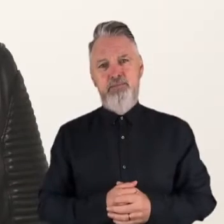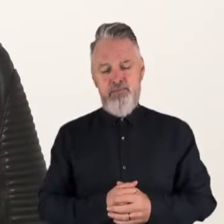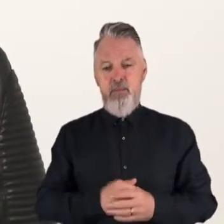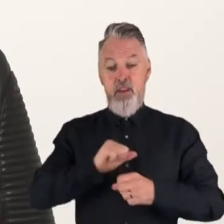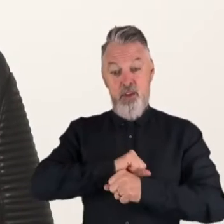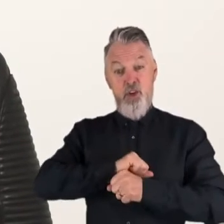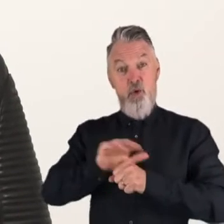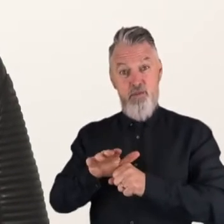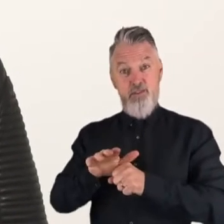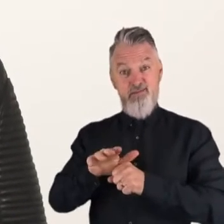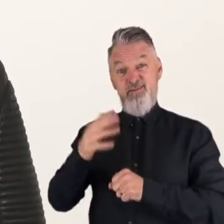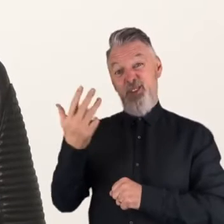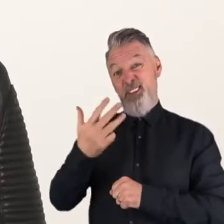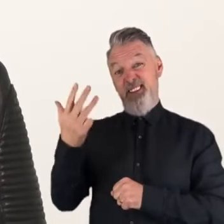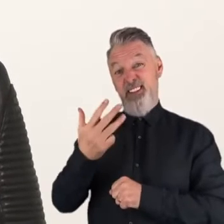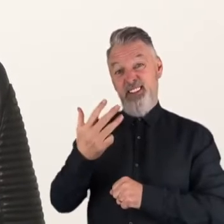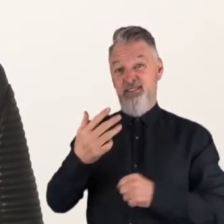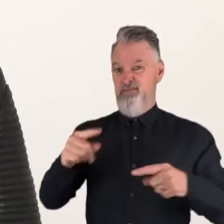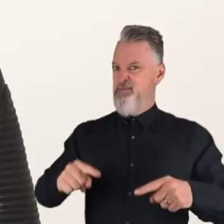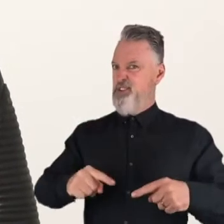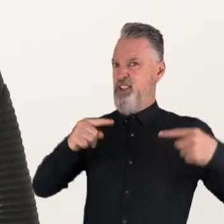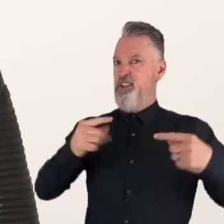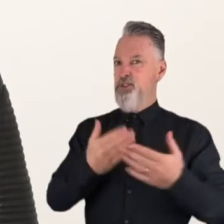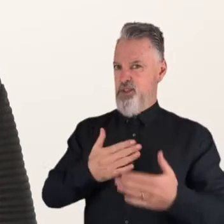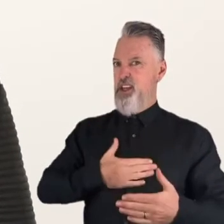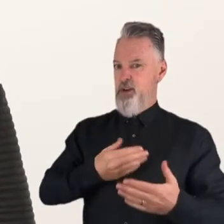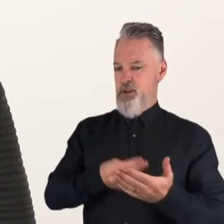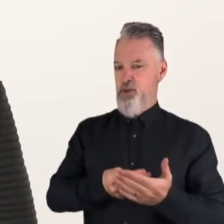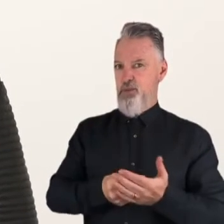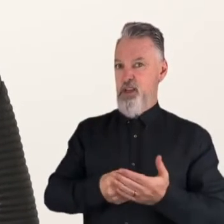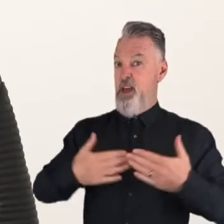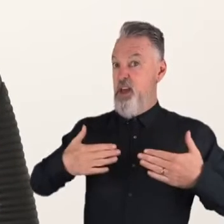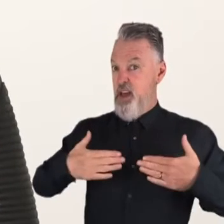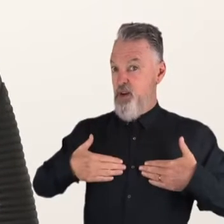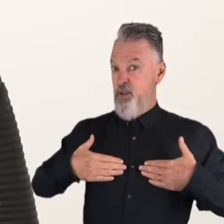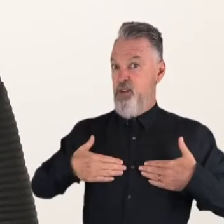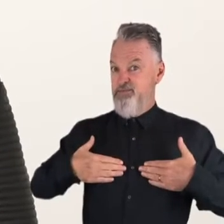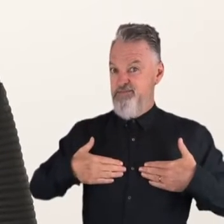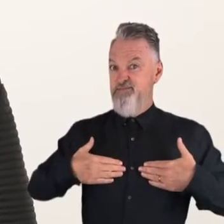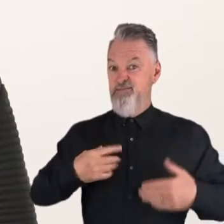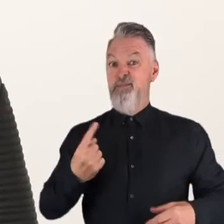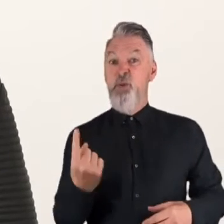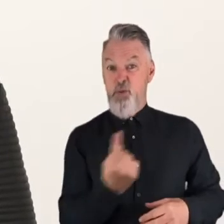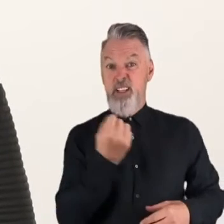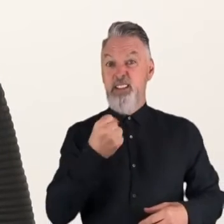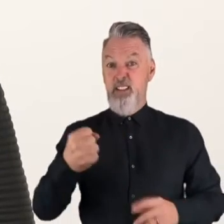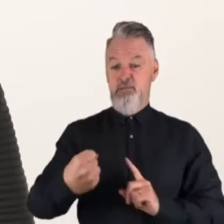Covid-19 has challenged our economy, our health, our resolve and the effects of the pandemic are still being felt.